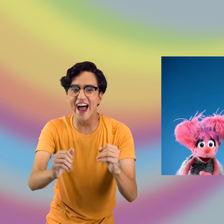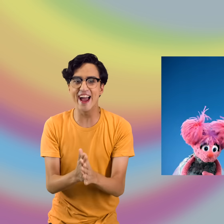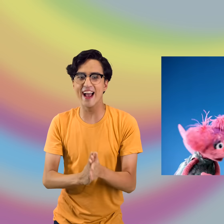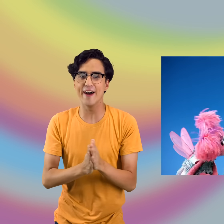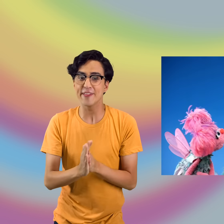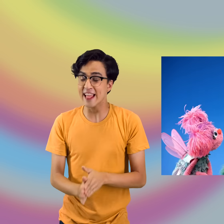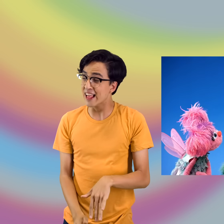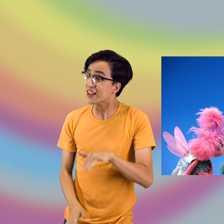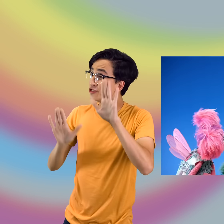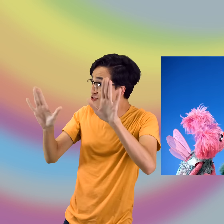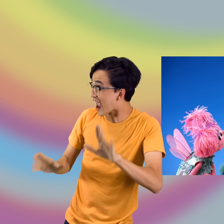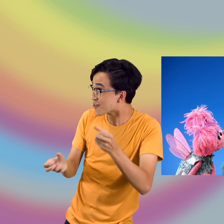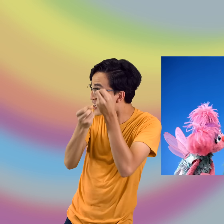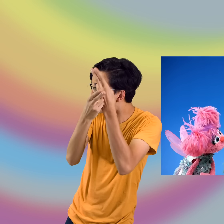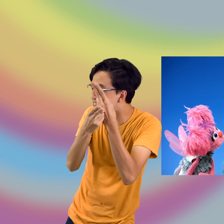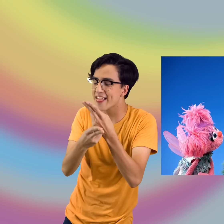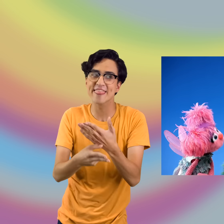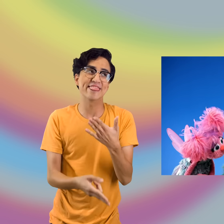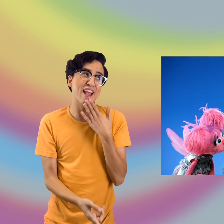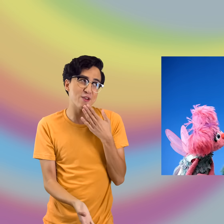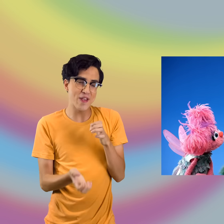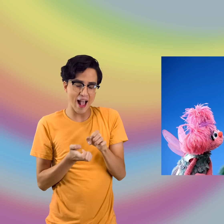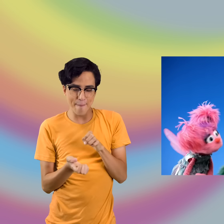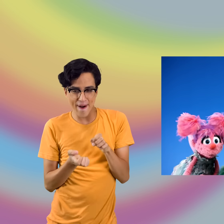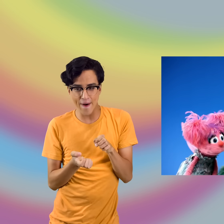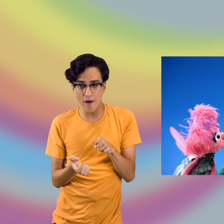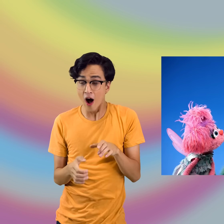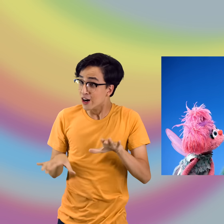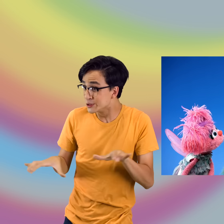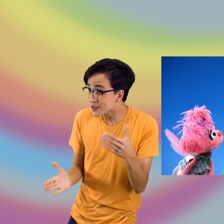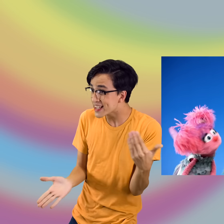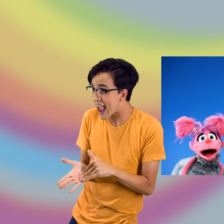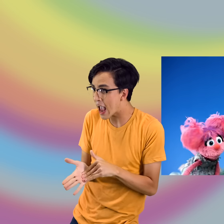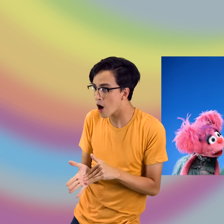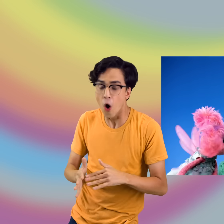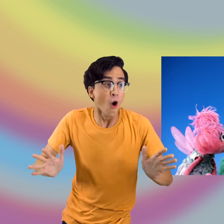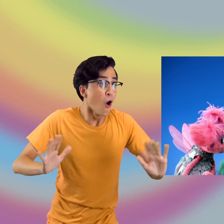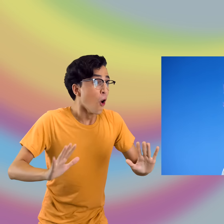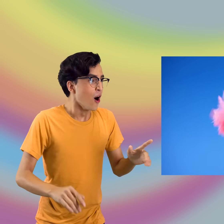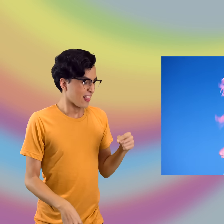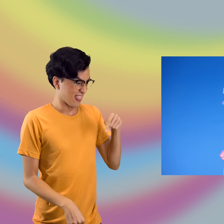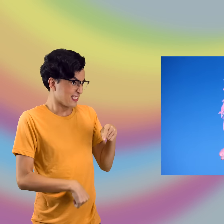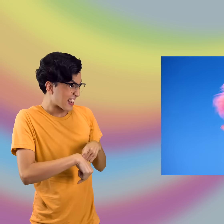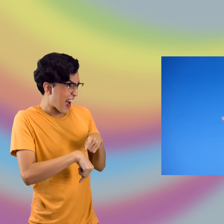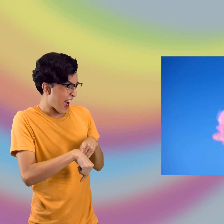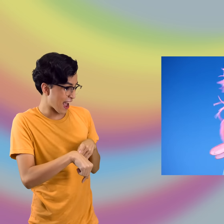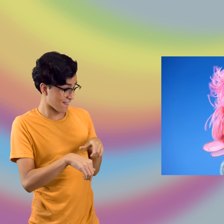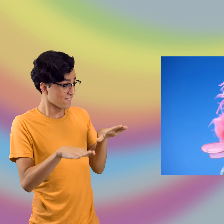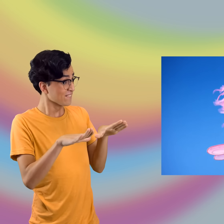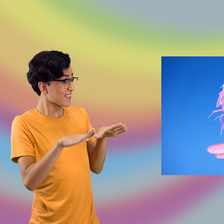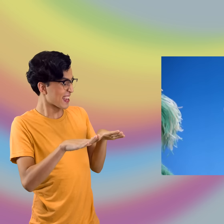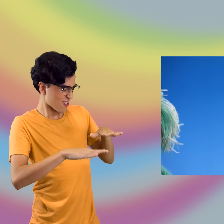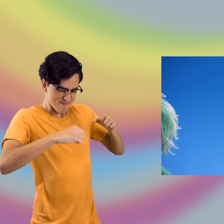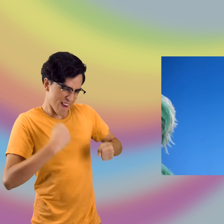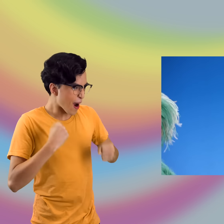That was great, Rosita. Gracias, Elmo. Oh, let's do it again. Oh, hey! This time, let's stomp our feet. Yeah!